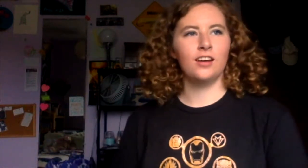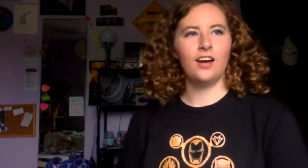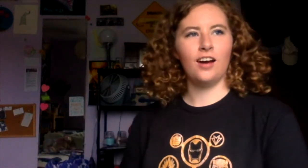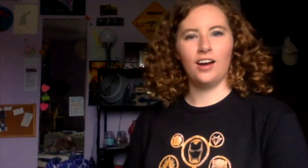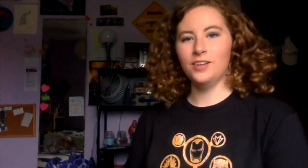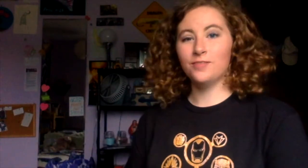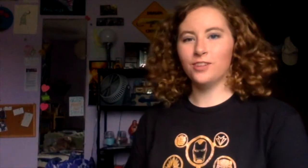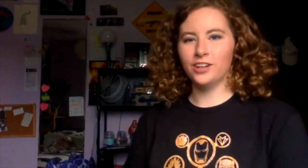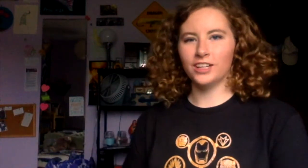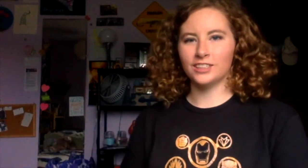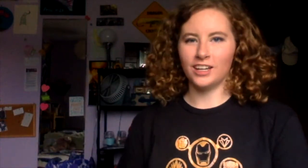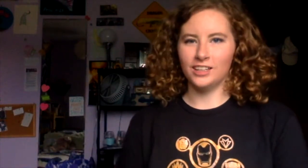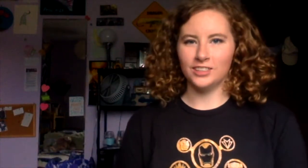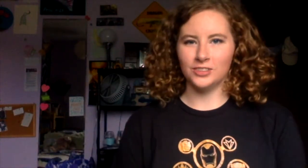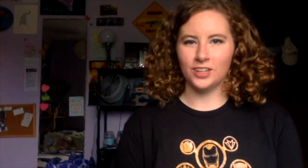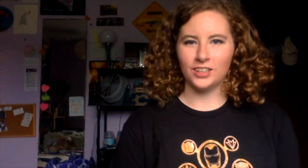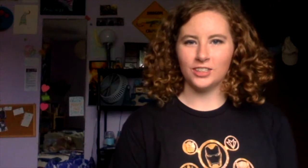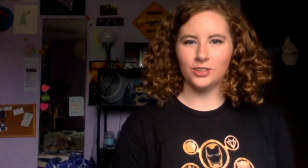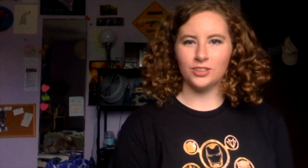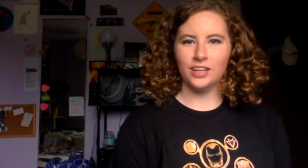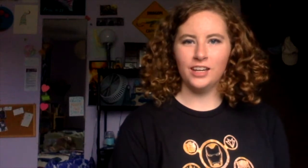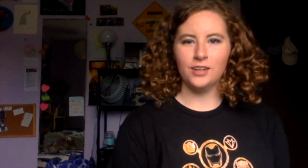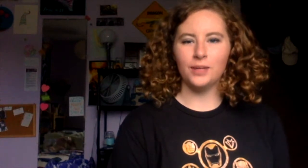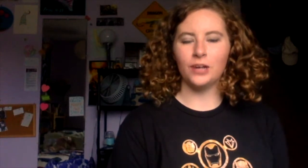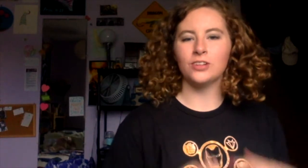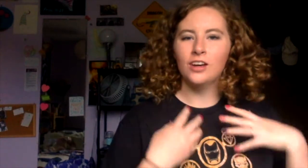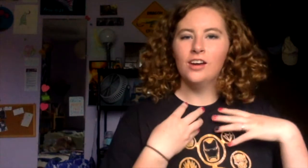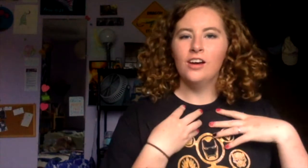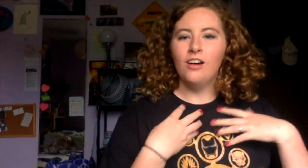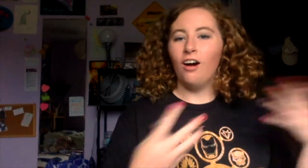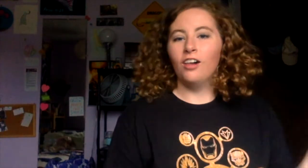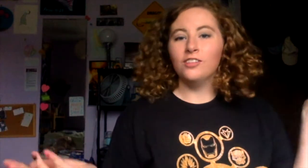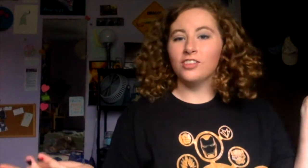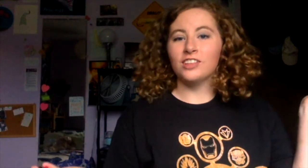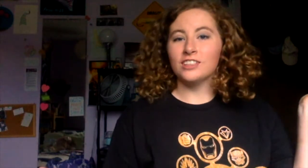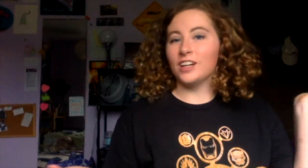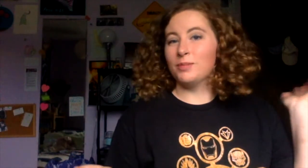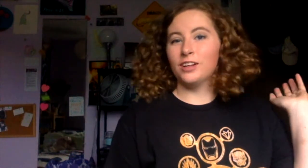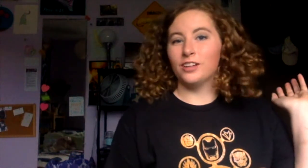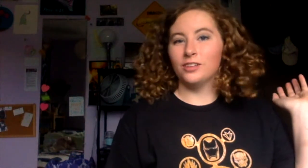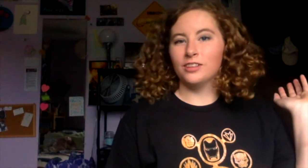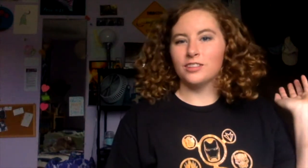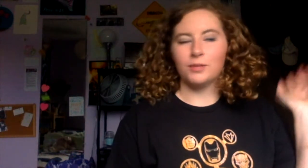And I'm very excited to talk to you today about all of the things I plan on doing this